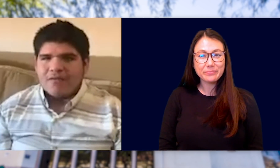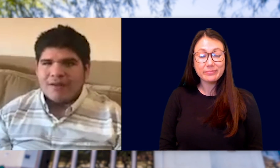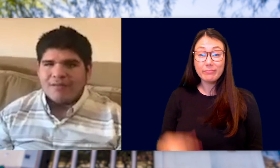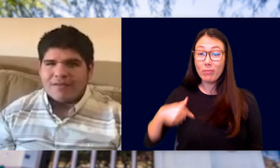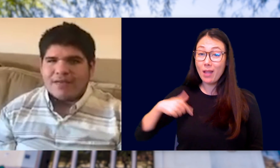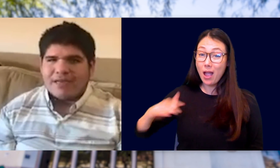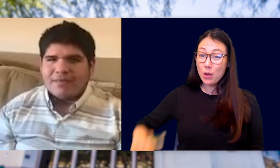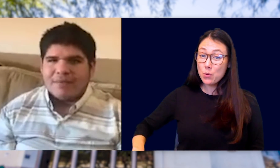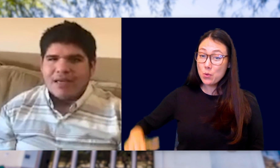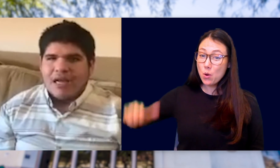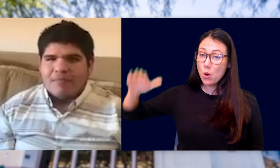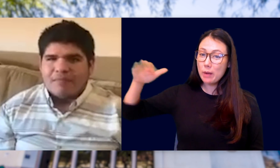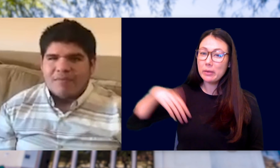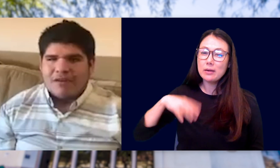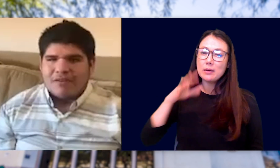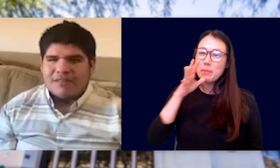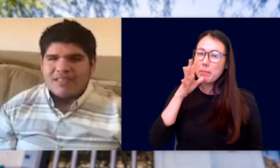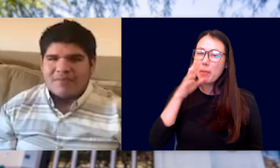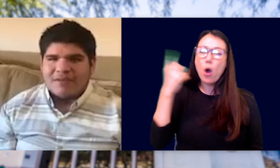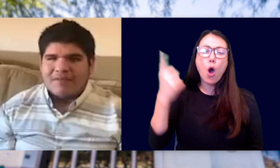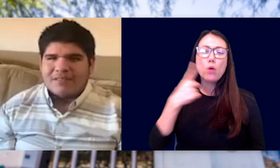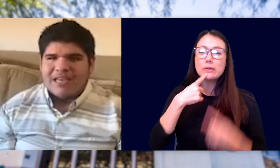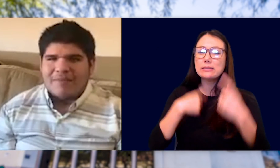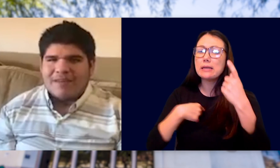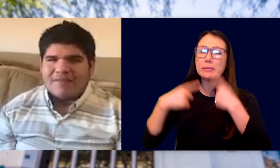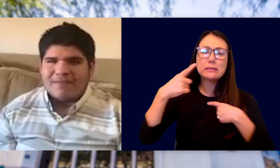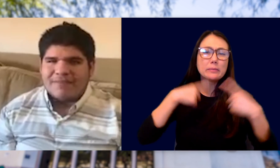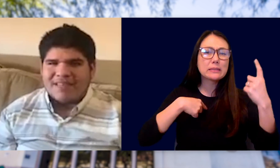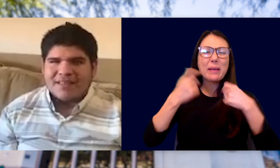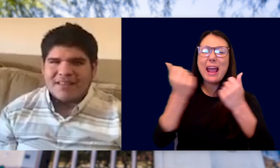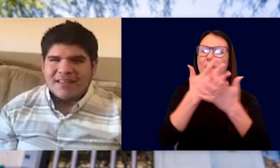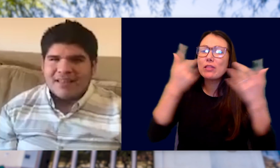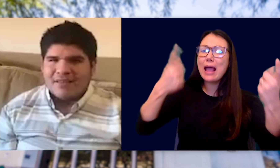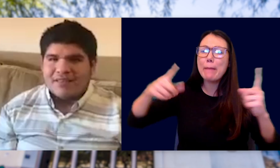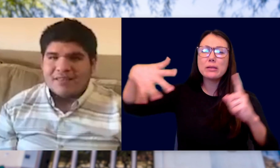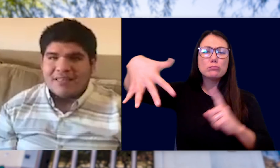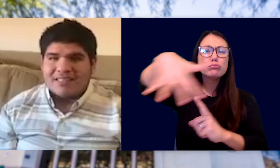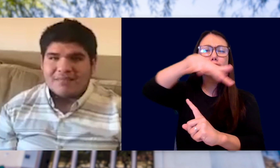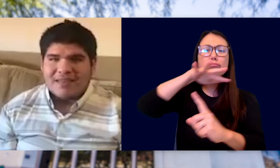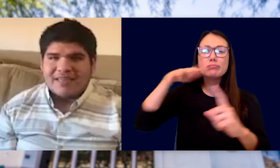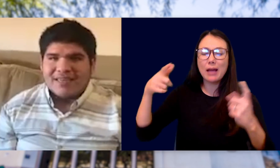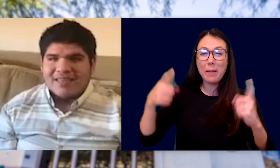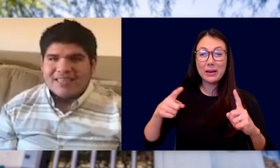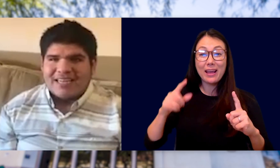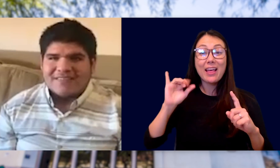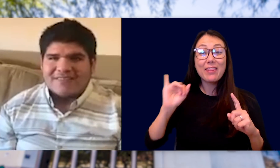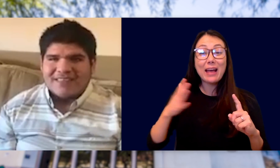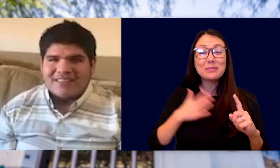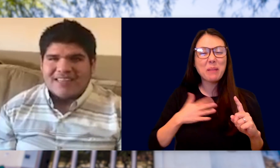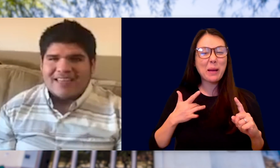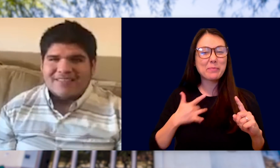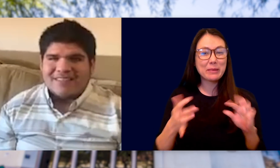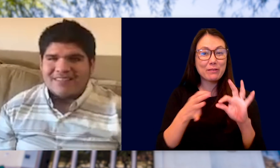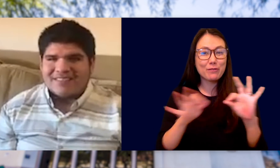WHEN I WAS GROWING UP, MY MOM WOULD ALWAYS TELL ME WHAT WAS HAPPENING AROUND ME. THIS LED TO MY CATCHPHRASE THAT I USED FOR